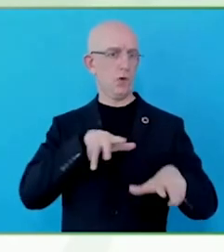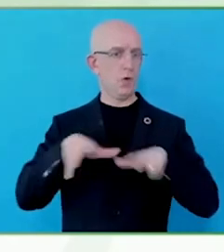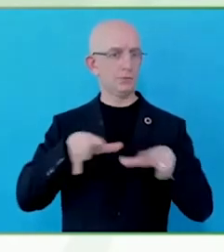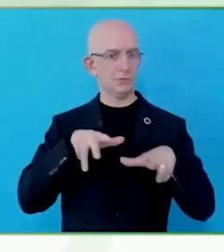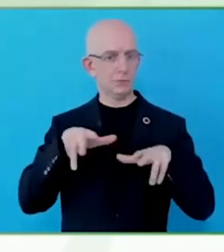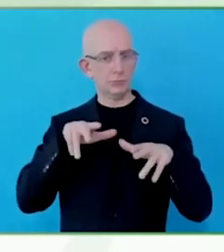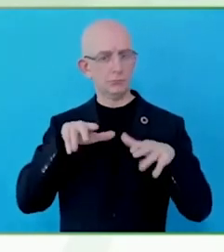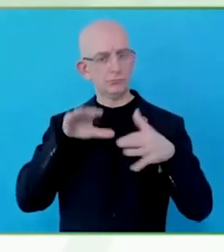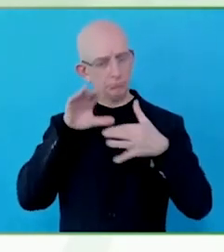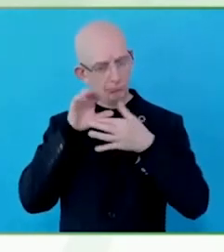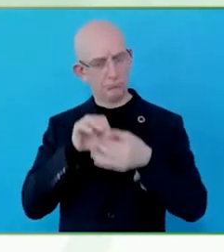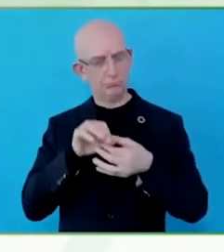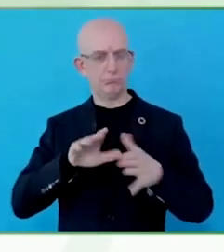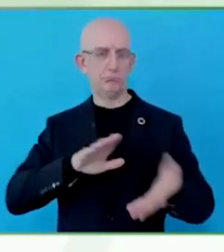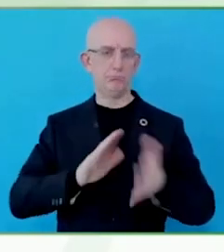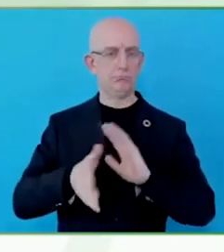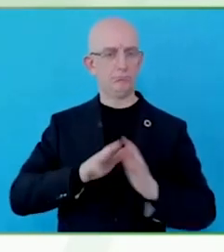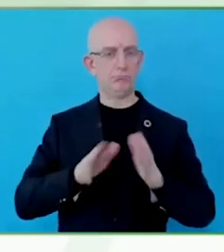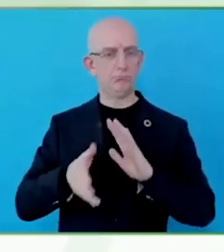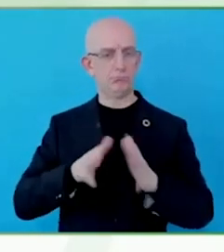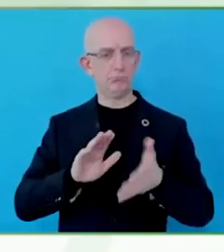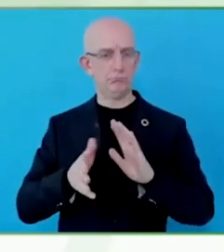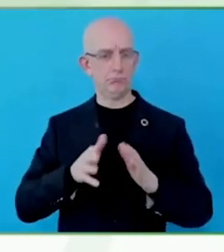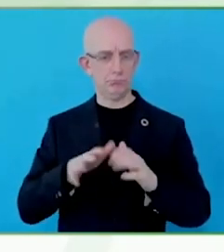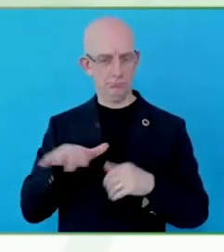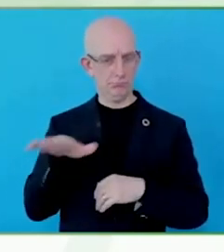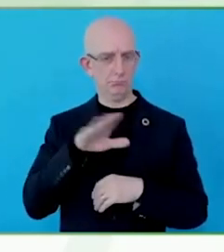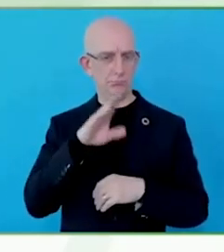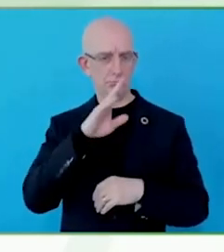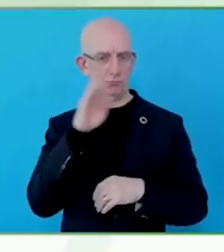different players playing different roles.